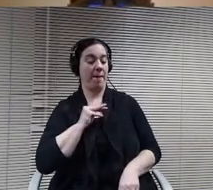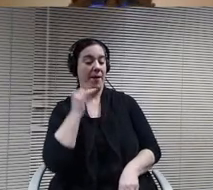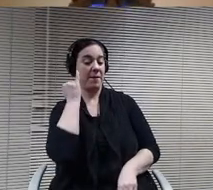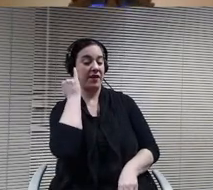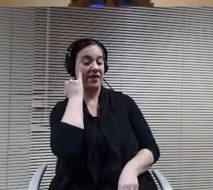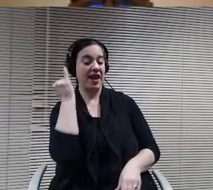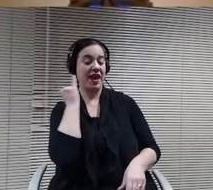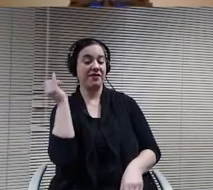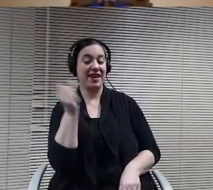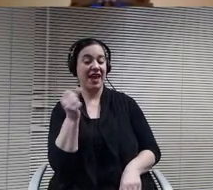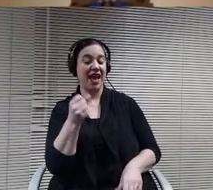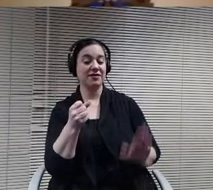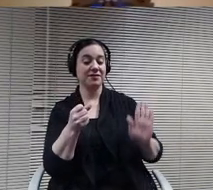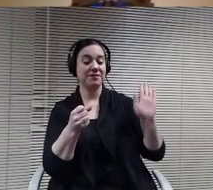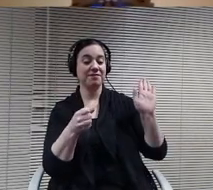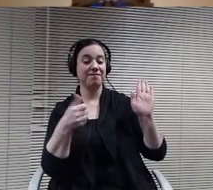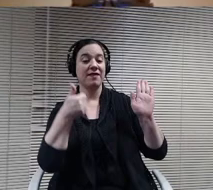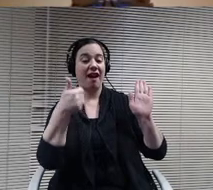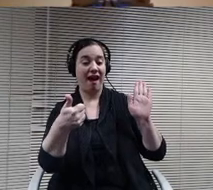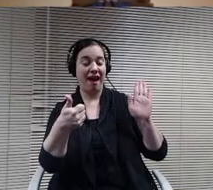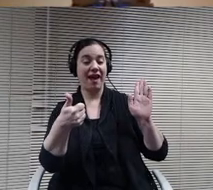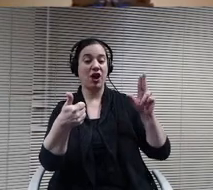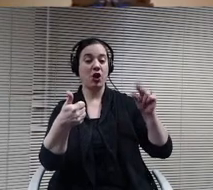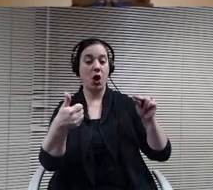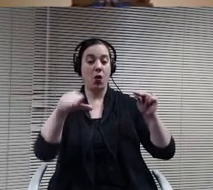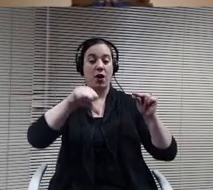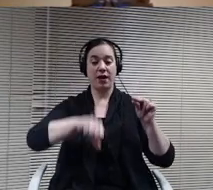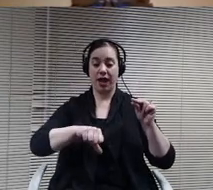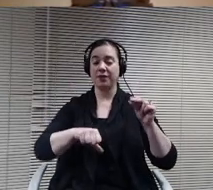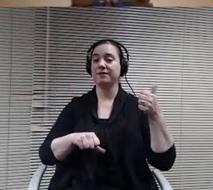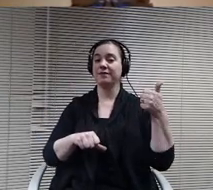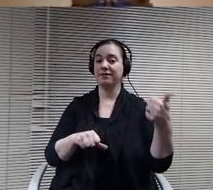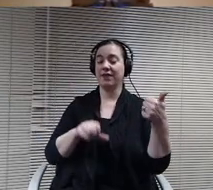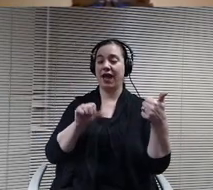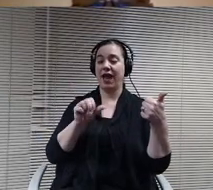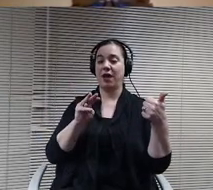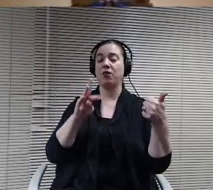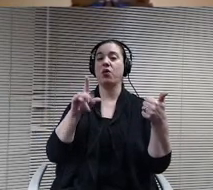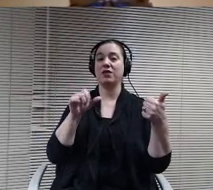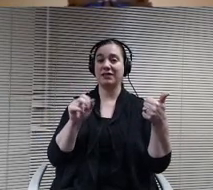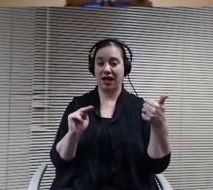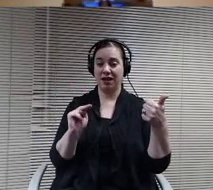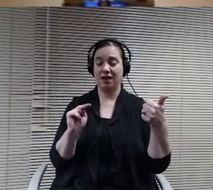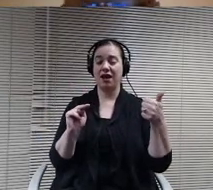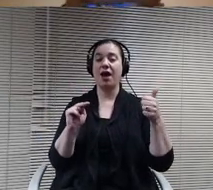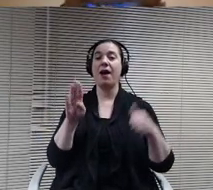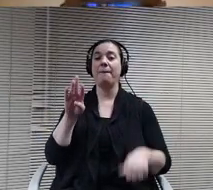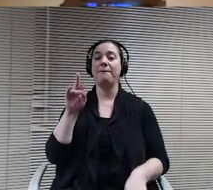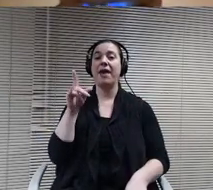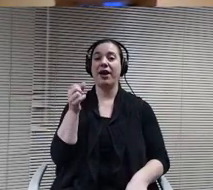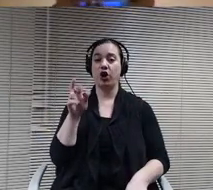Board member Ambrose and. I remember Becker. I remember Holcomb.